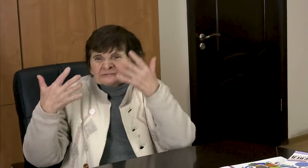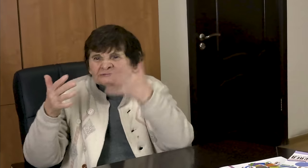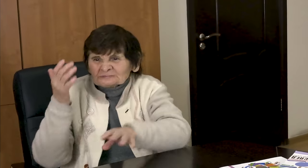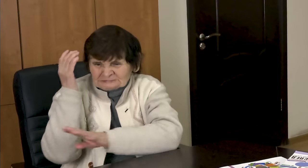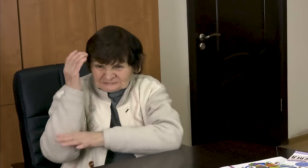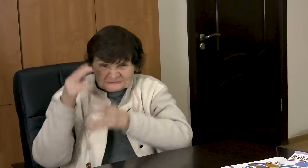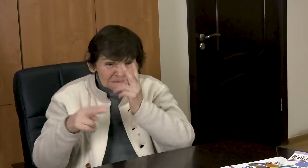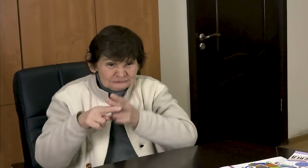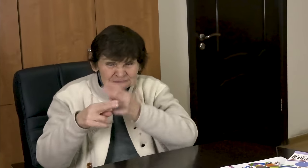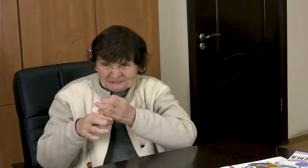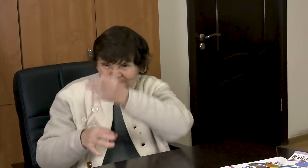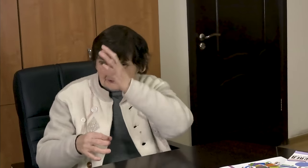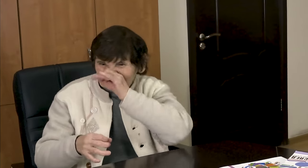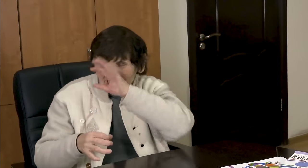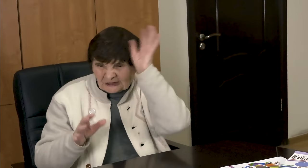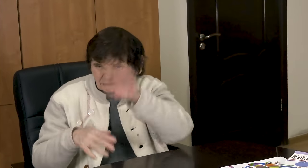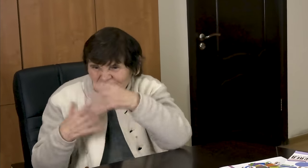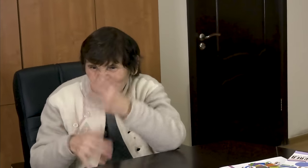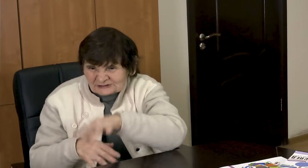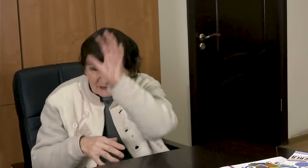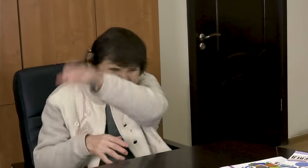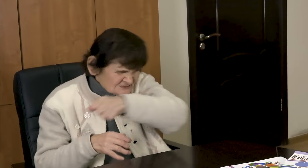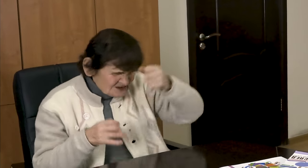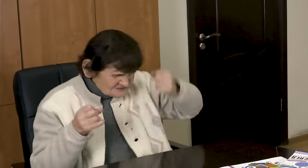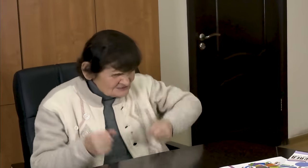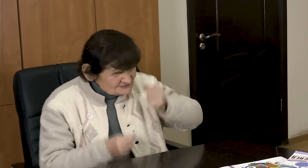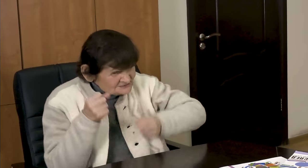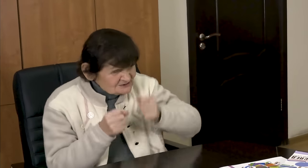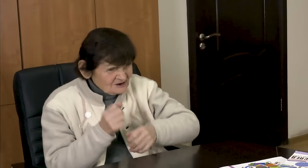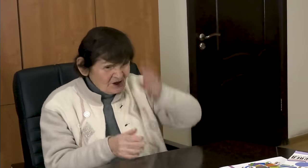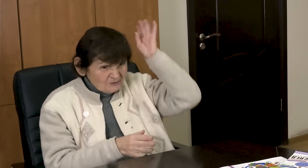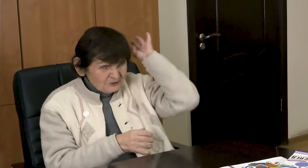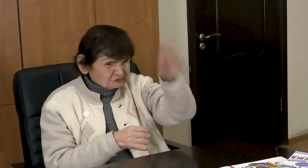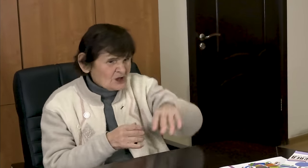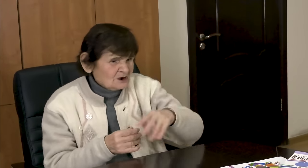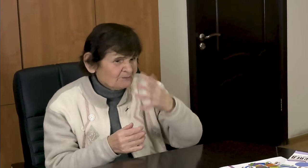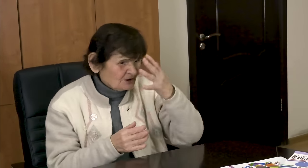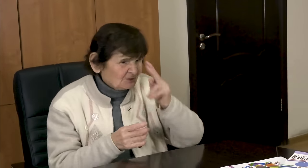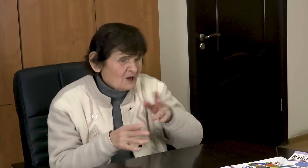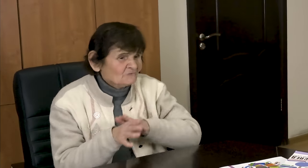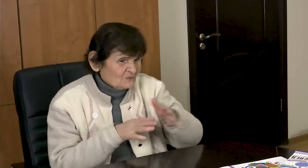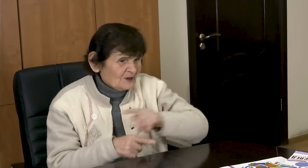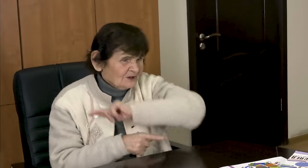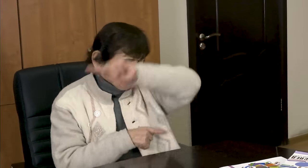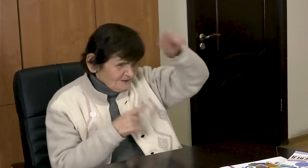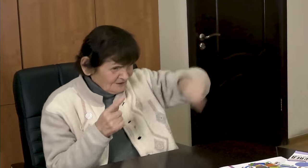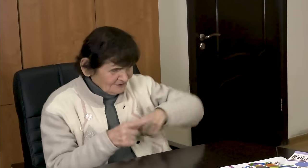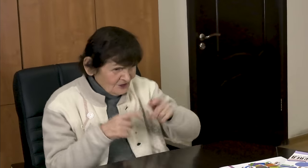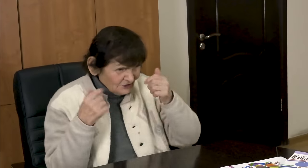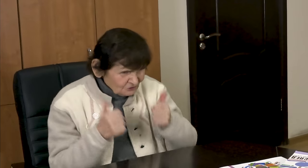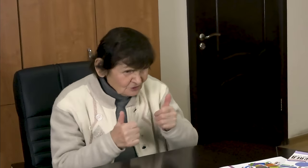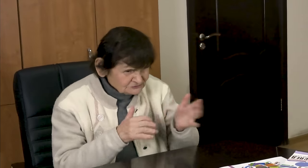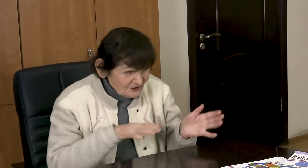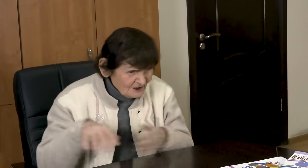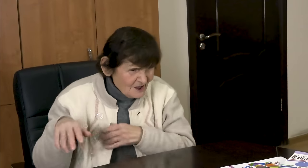I took one wooden one from him and headed towards the finish line. The 5 km distance was successfully completed.